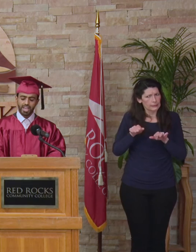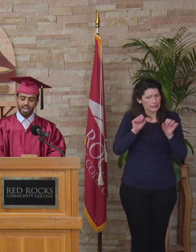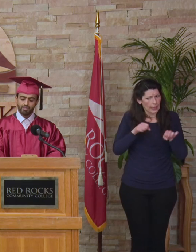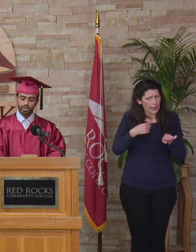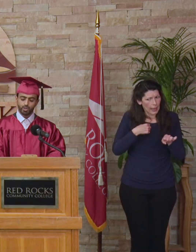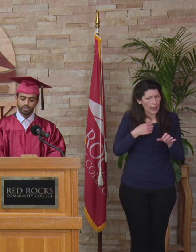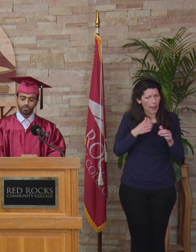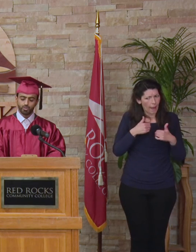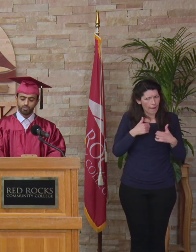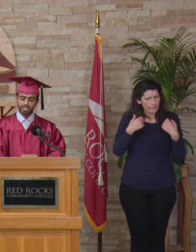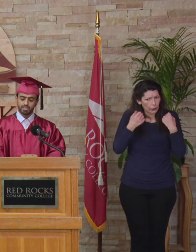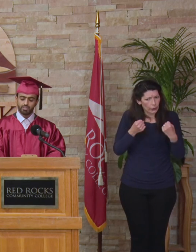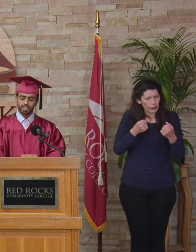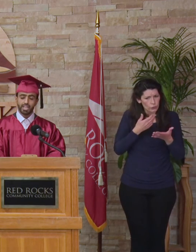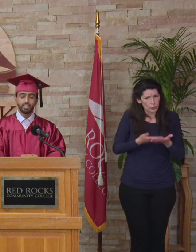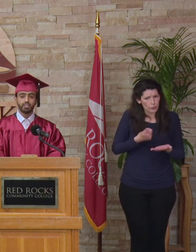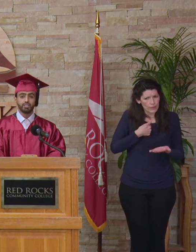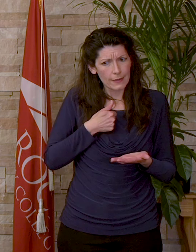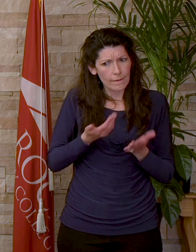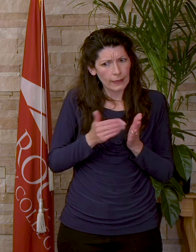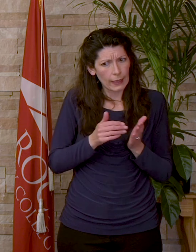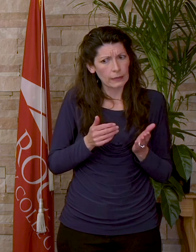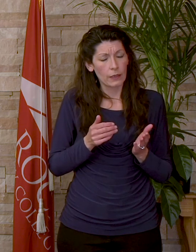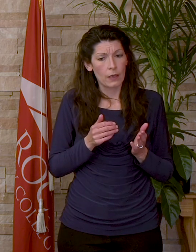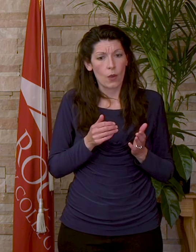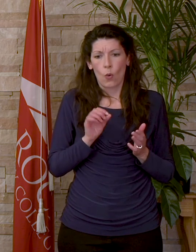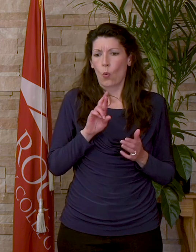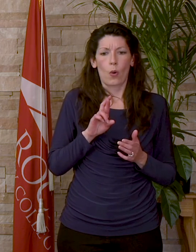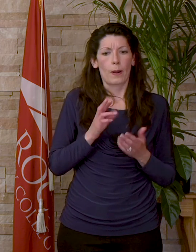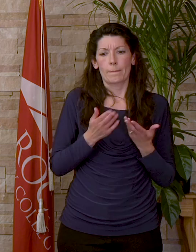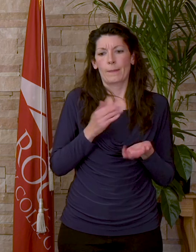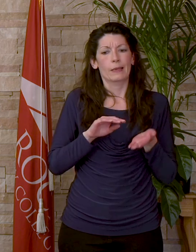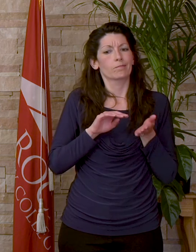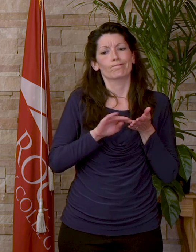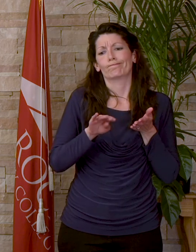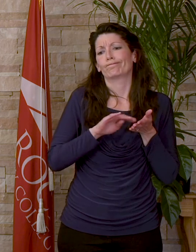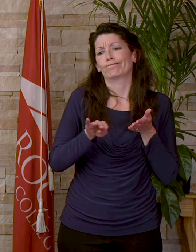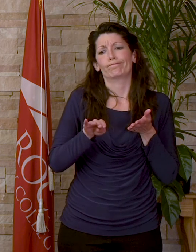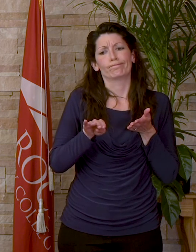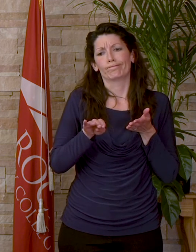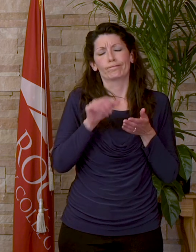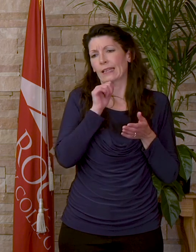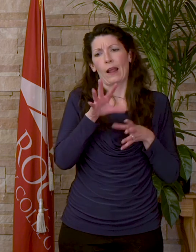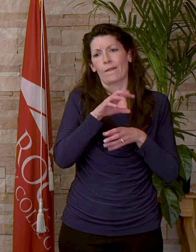have the courage to prove myself again, or should I forego this chance of evolving myself academically.